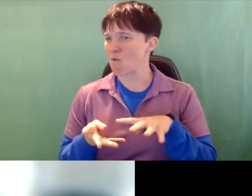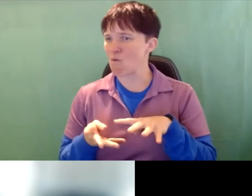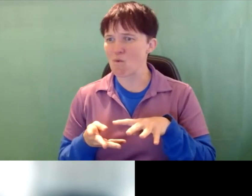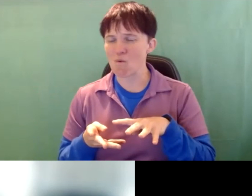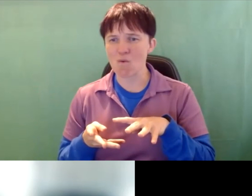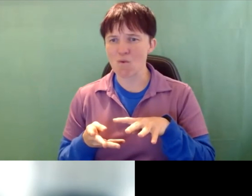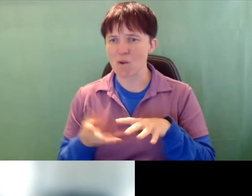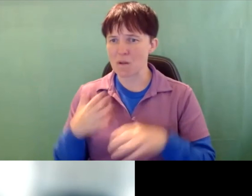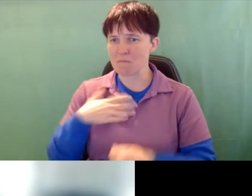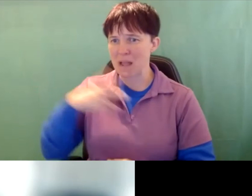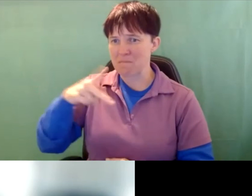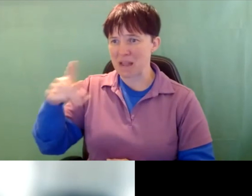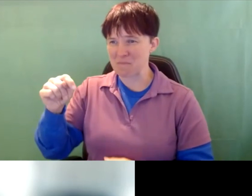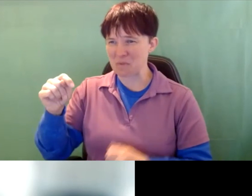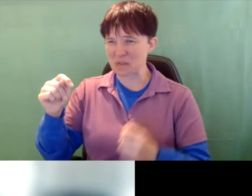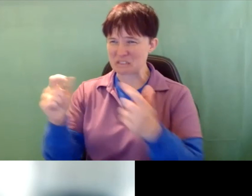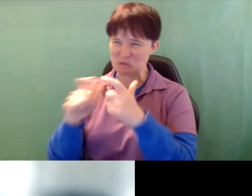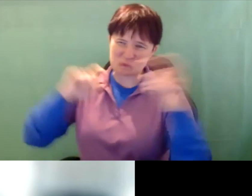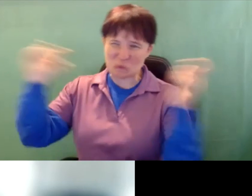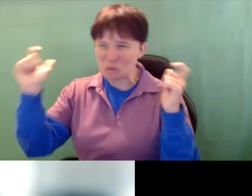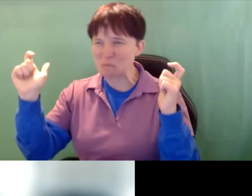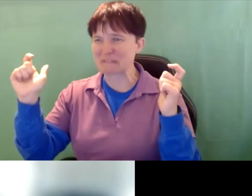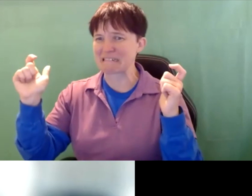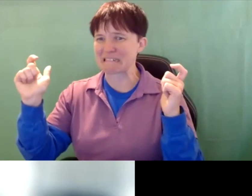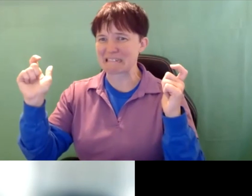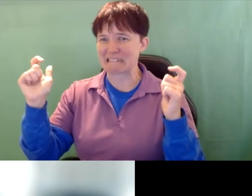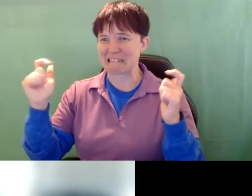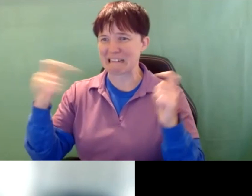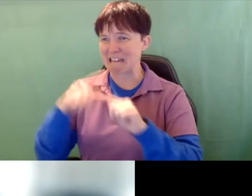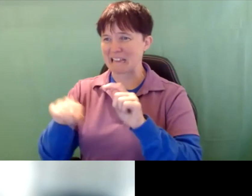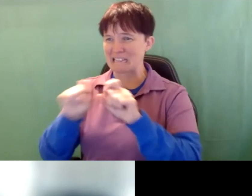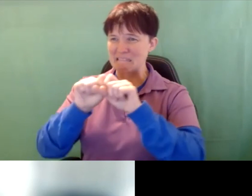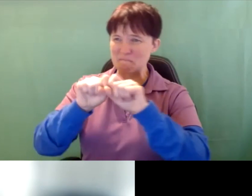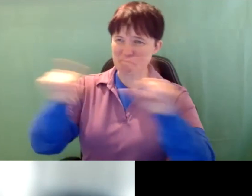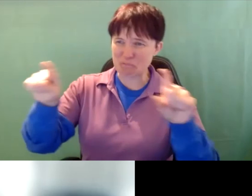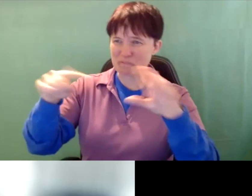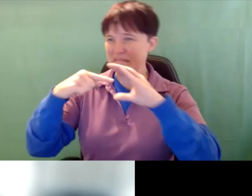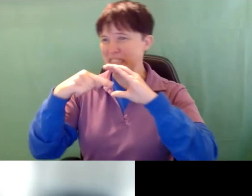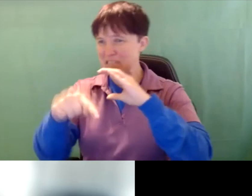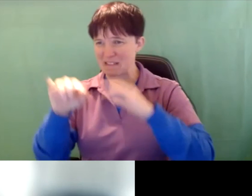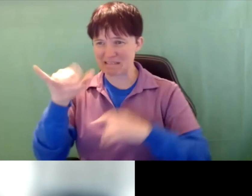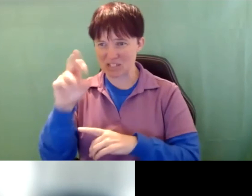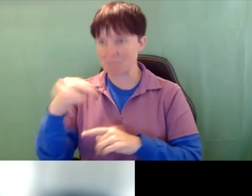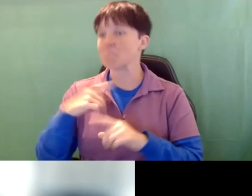is so big that I can't just send it as an email to Jen, but I can always send it to